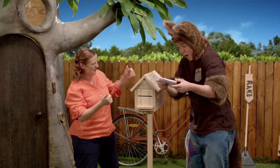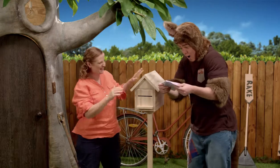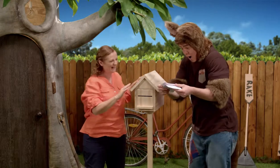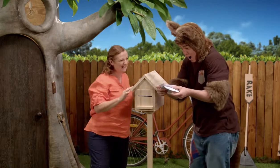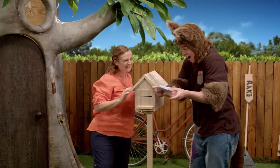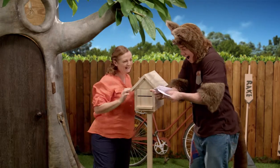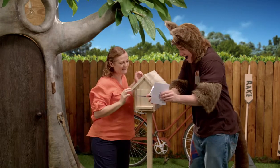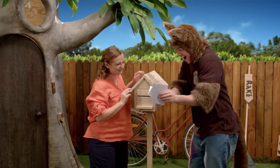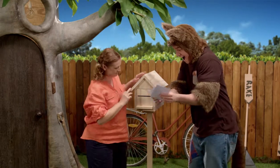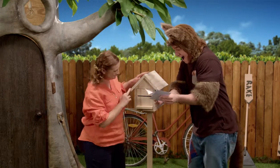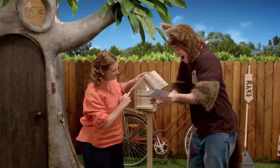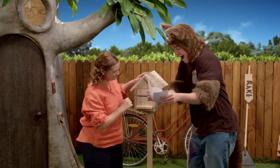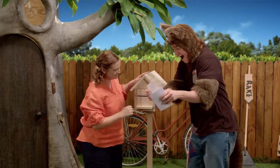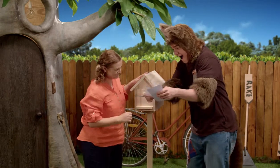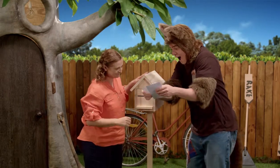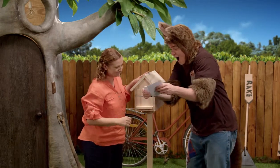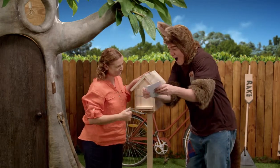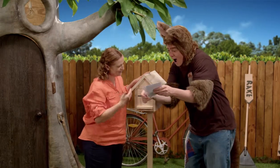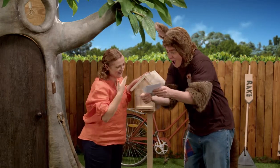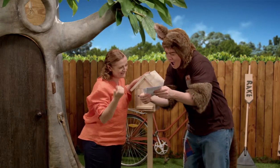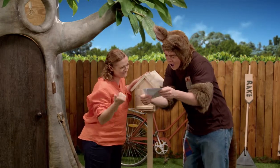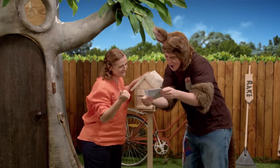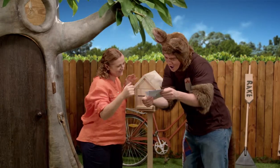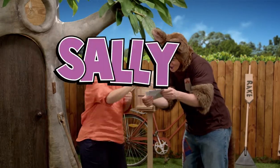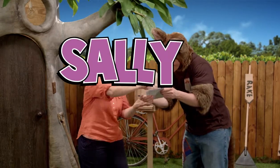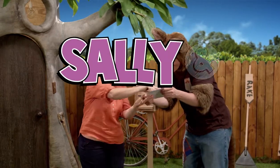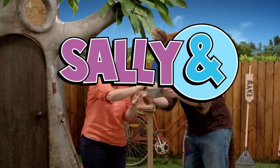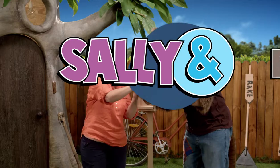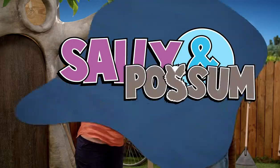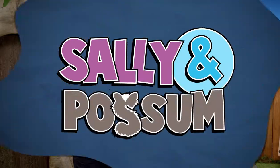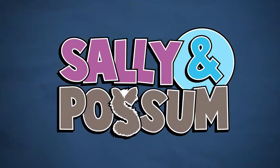Look, Sally. Wow.